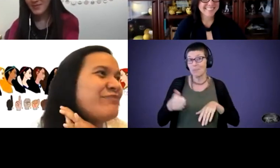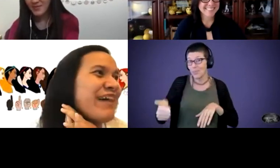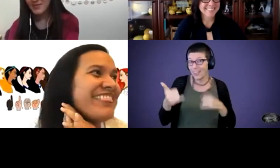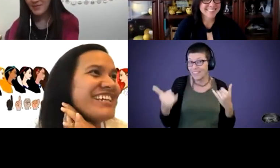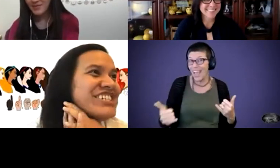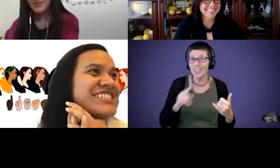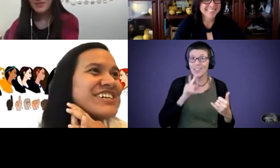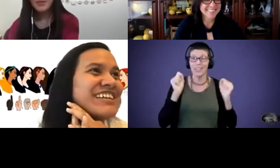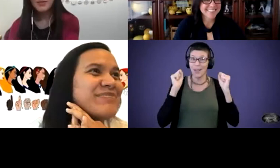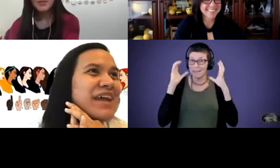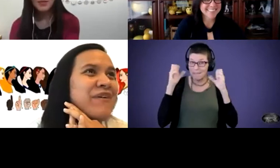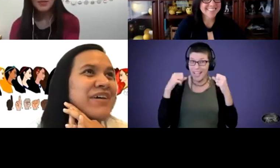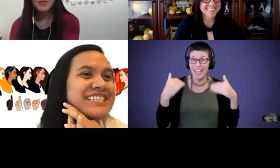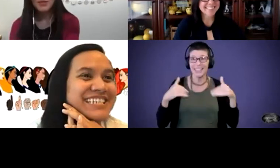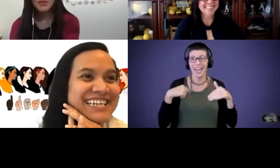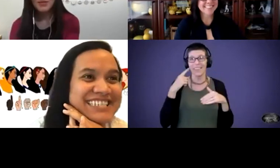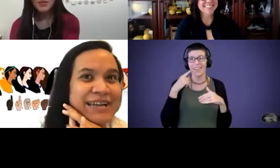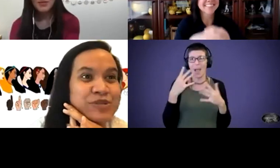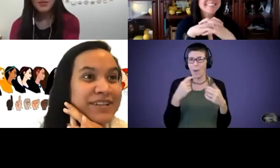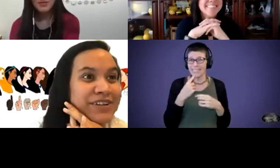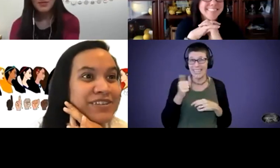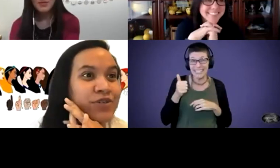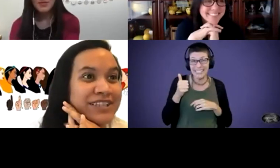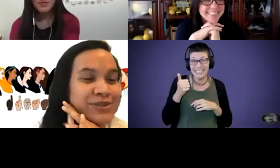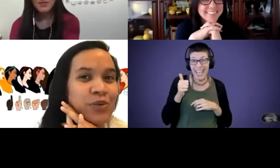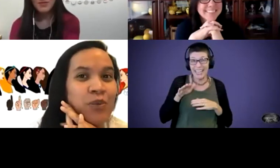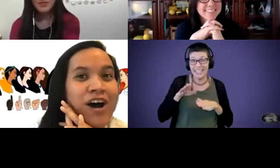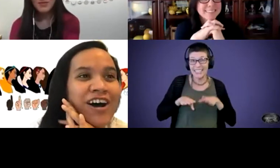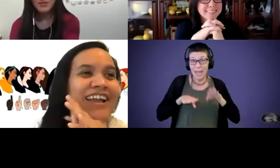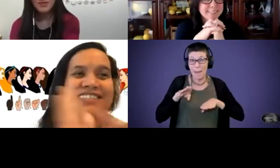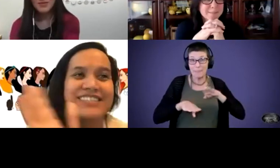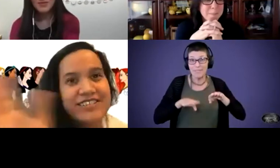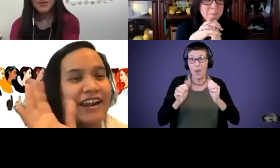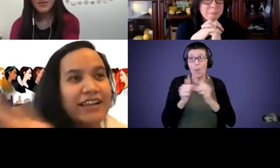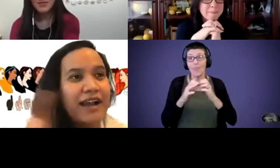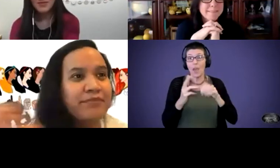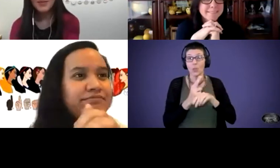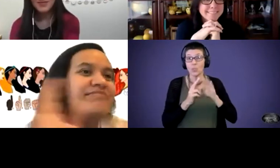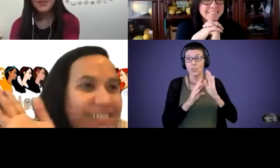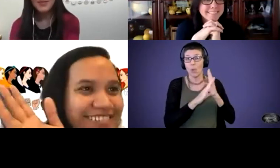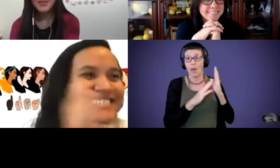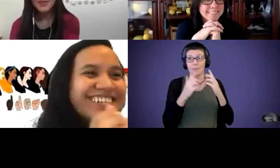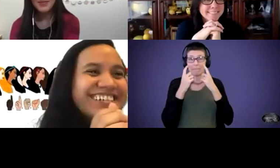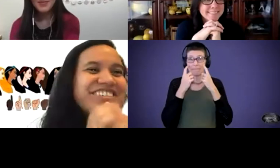I think she took, I want to say 10 steps without going to the wall. It's, sorry, I'm sorry,